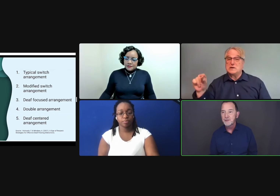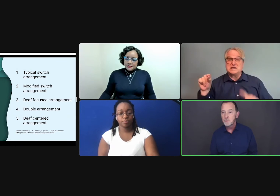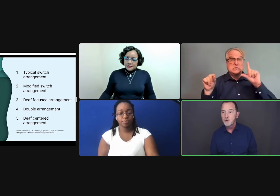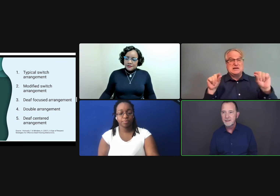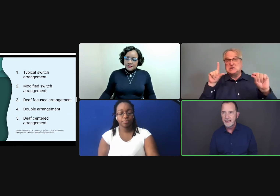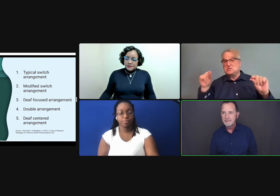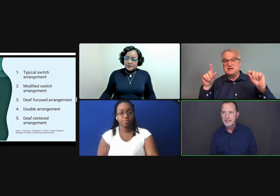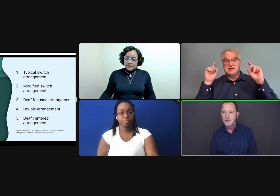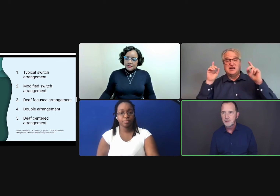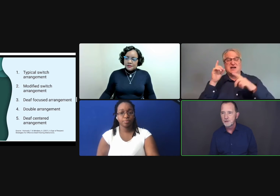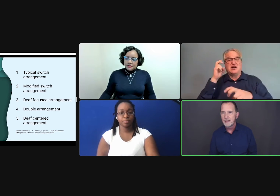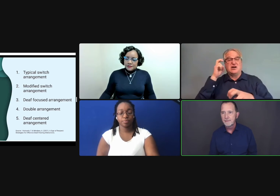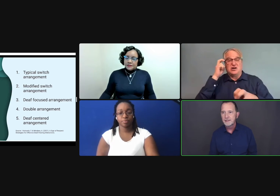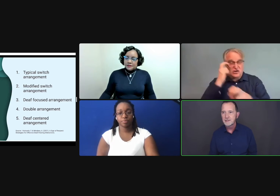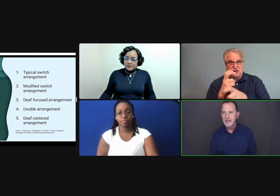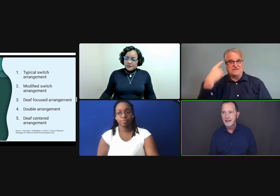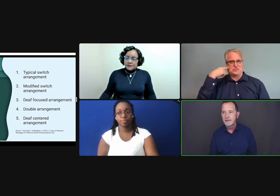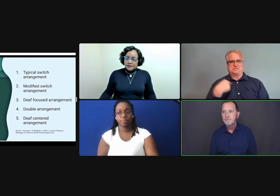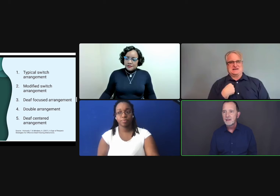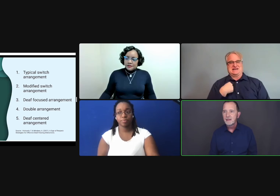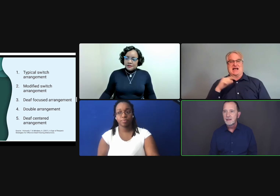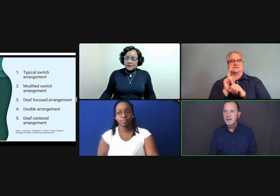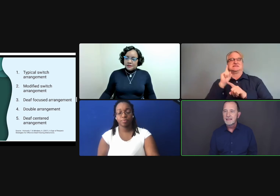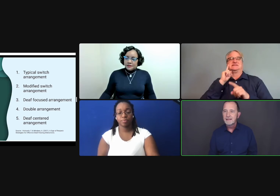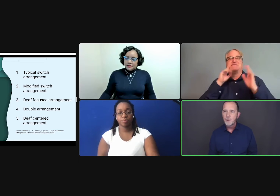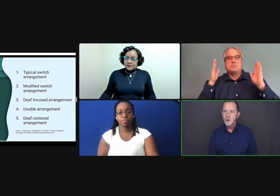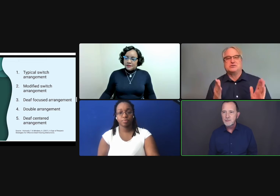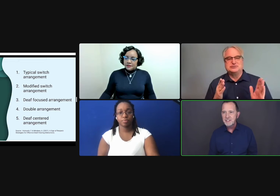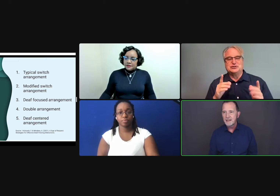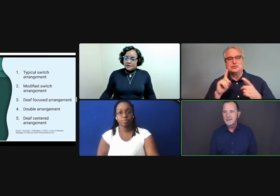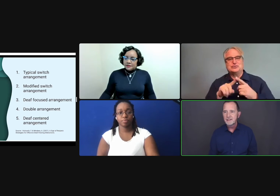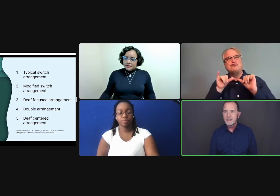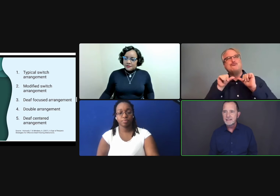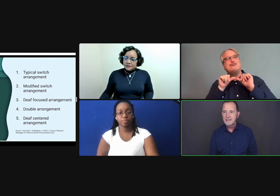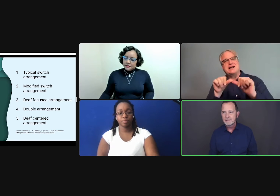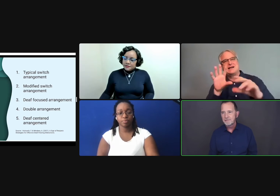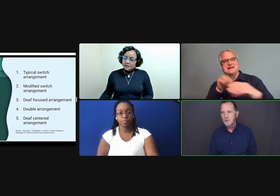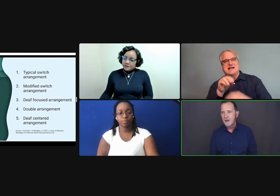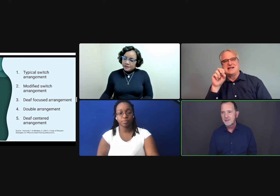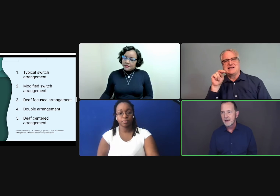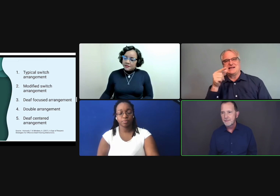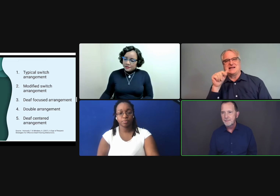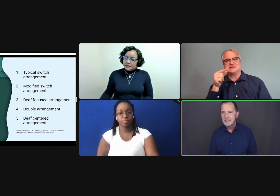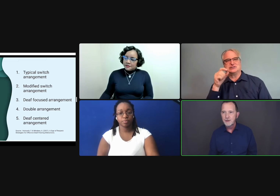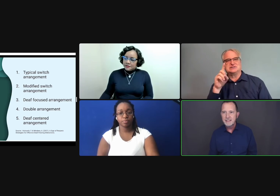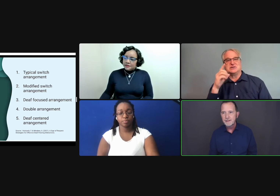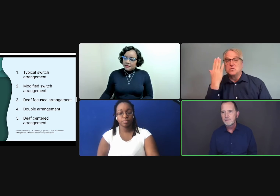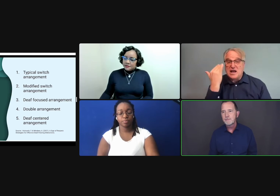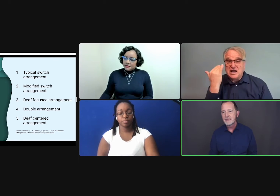are in the room that take their turn having their say. And if you're only switching on the 20s throughout the time, that makes it very difficult for me